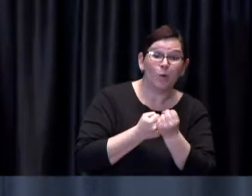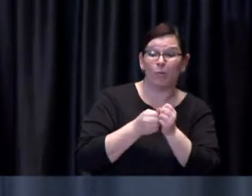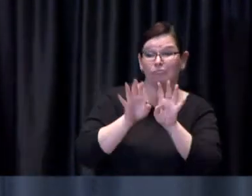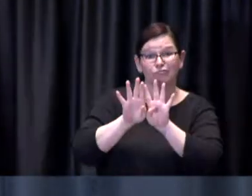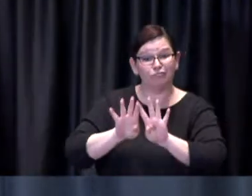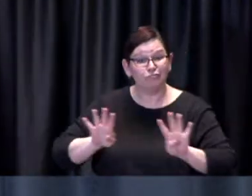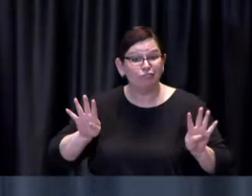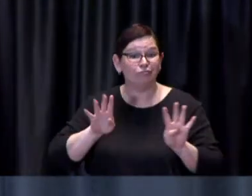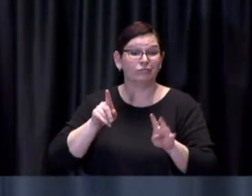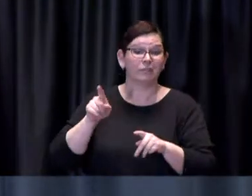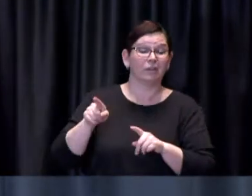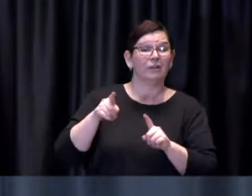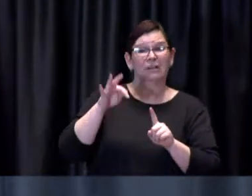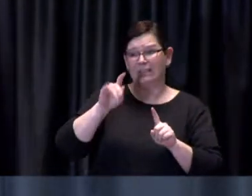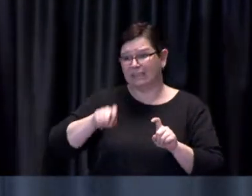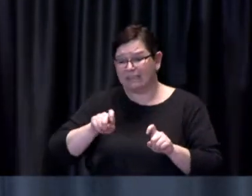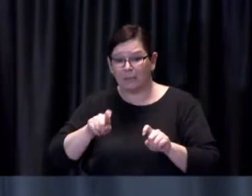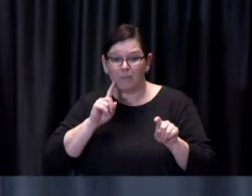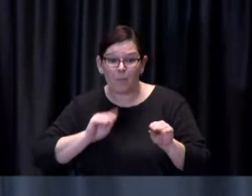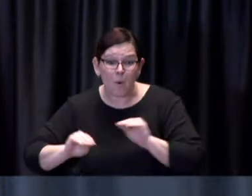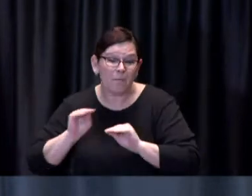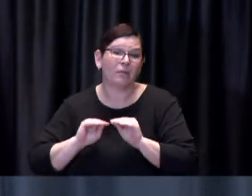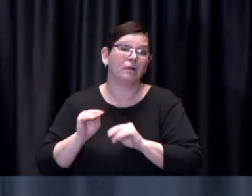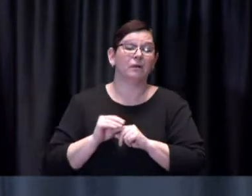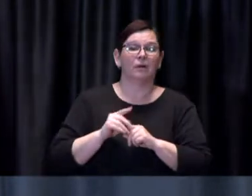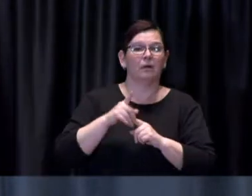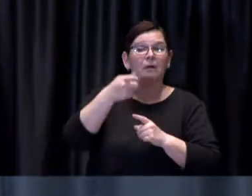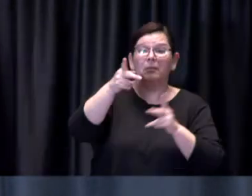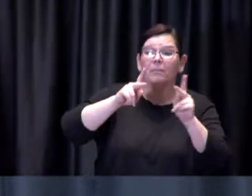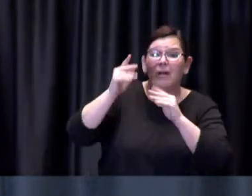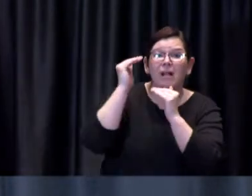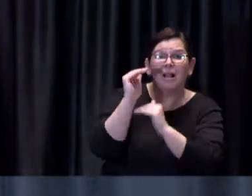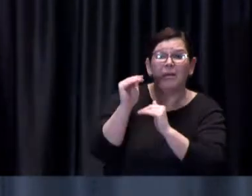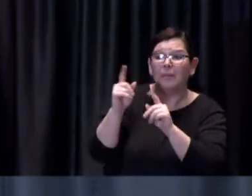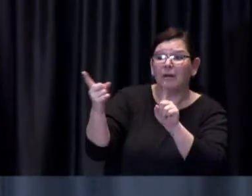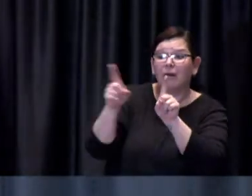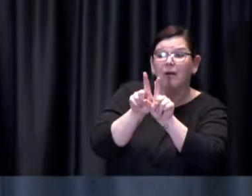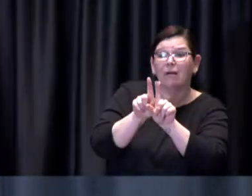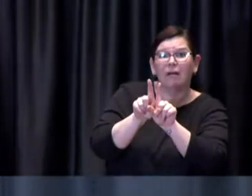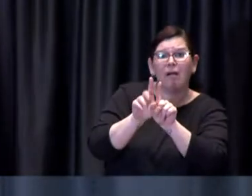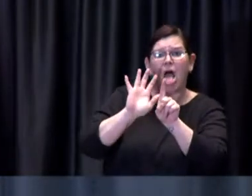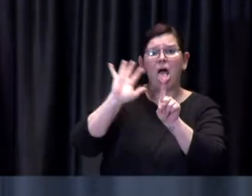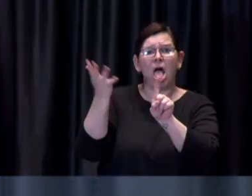by bringing only those necessary to support and assist them in moving through the clinic.